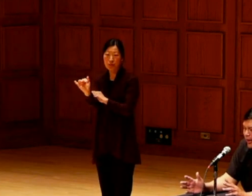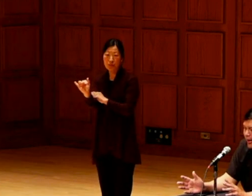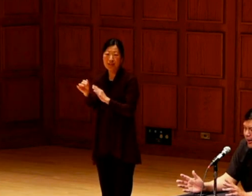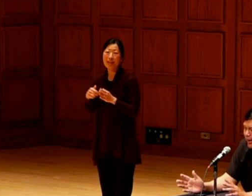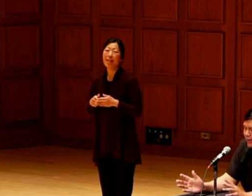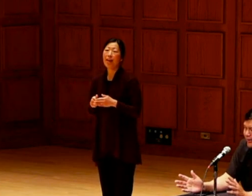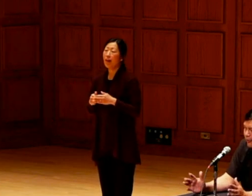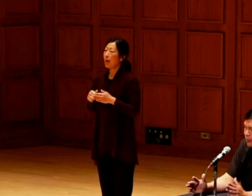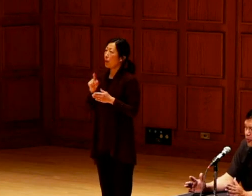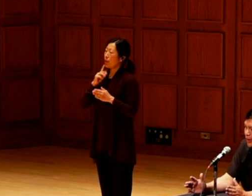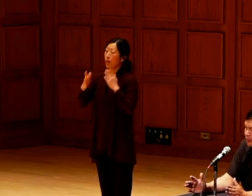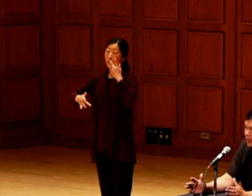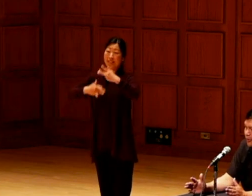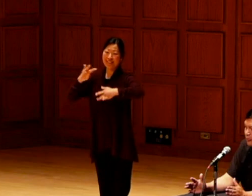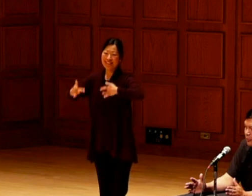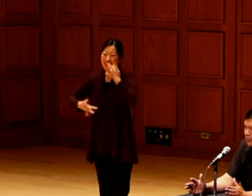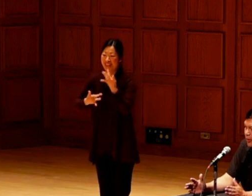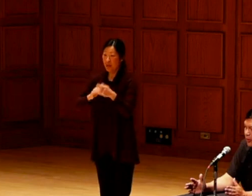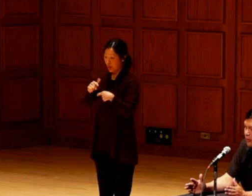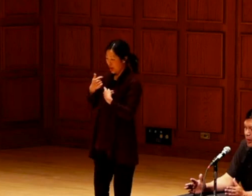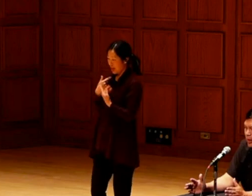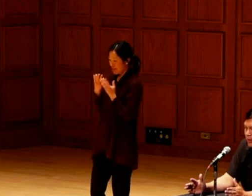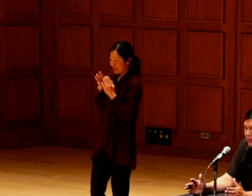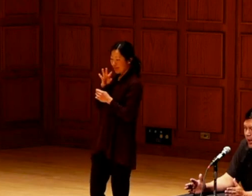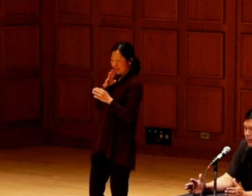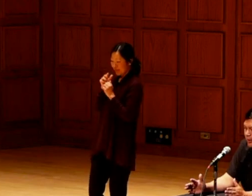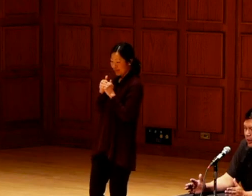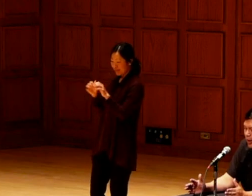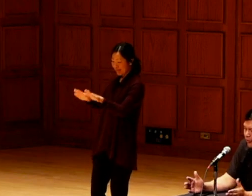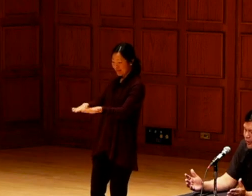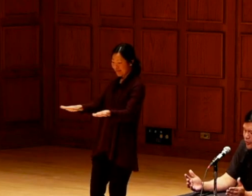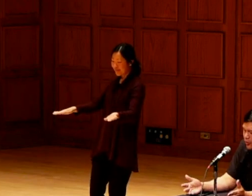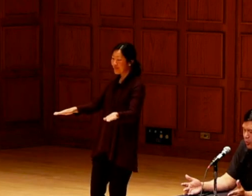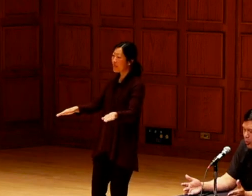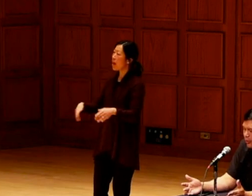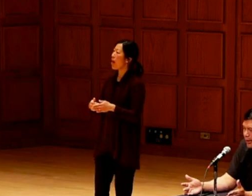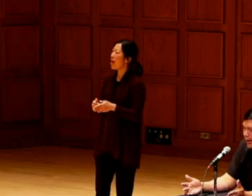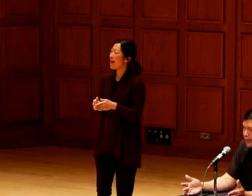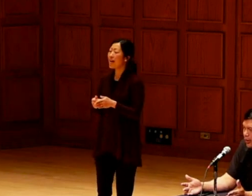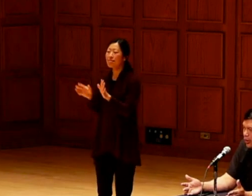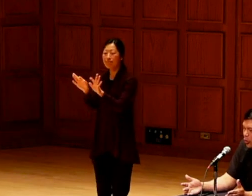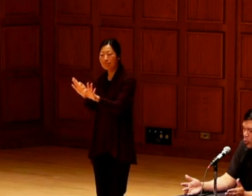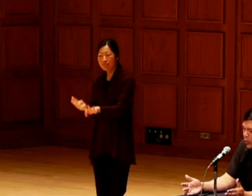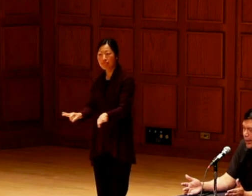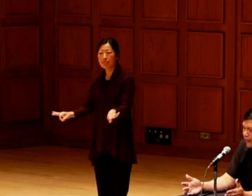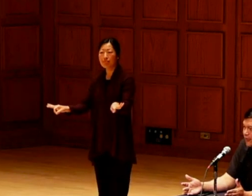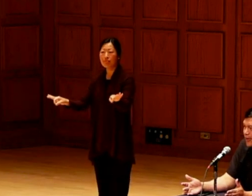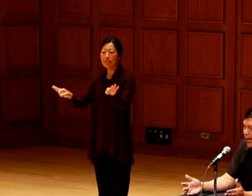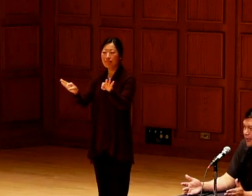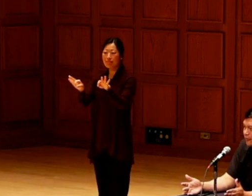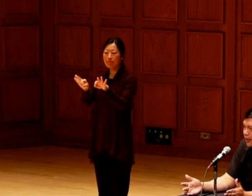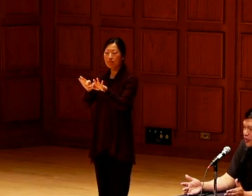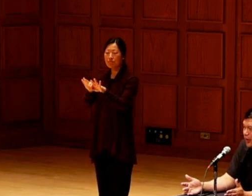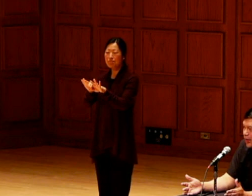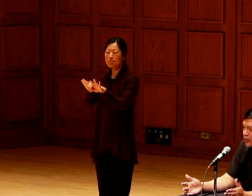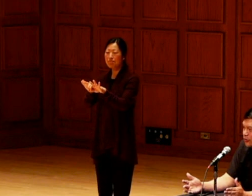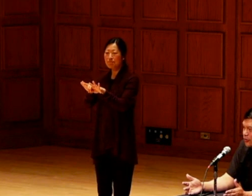It was really exciting. I tell them when I speak to them, you know, that I think it is so